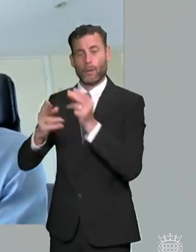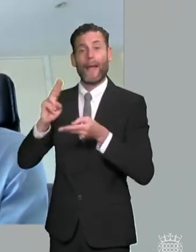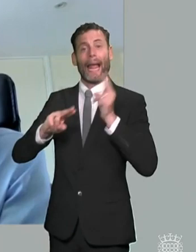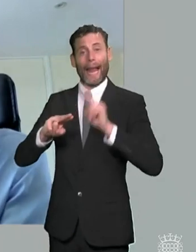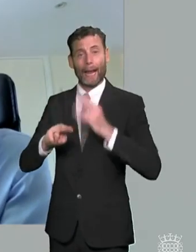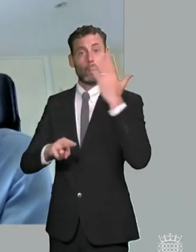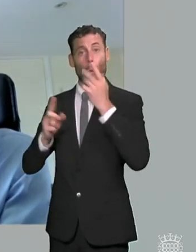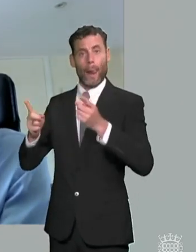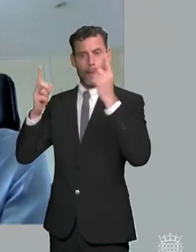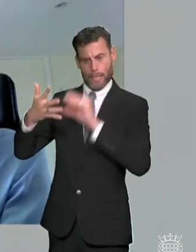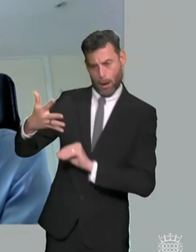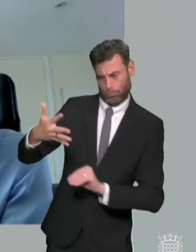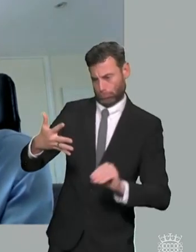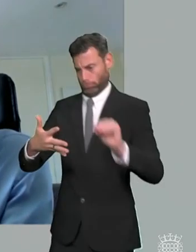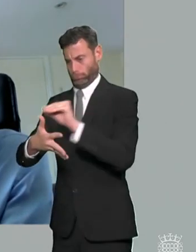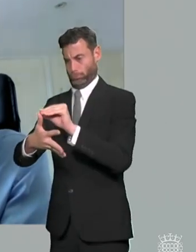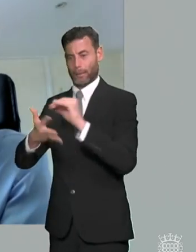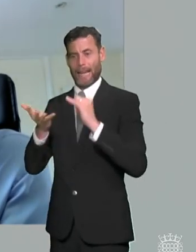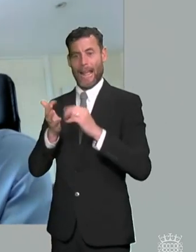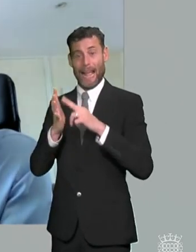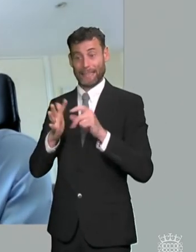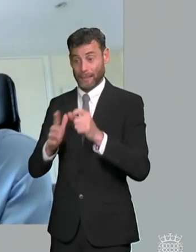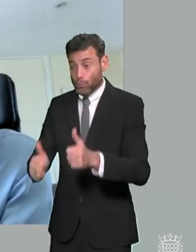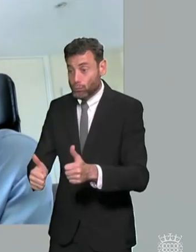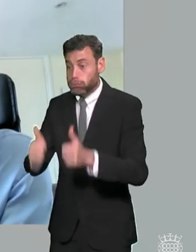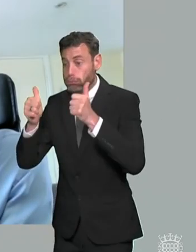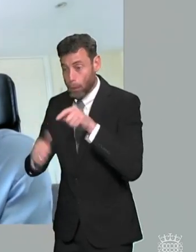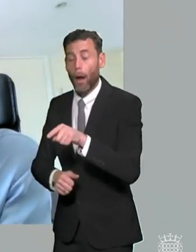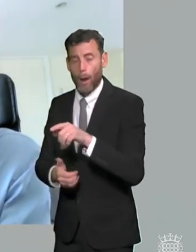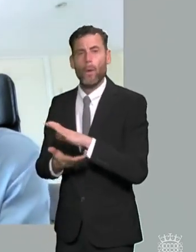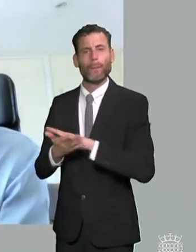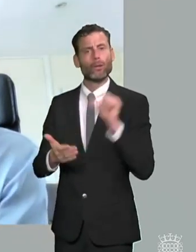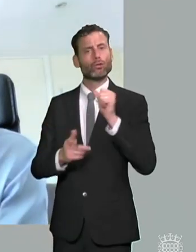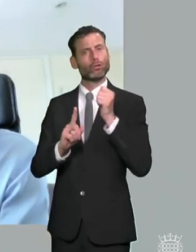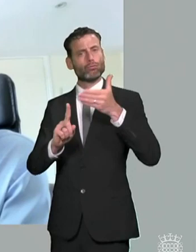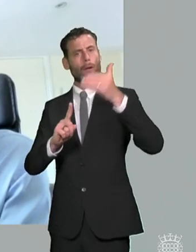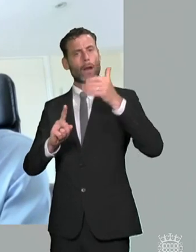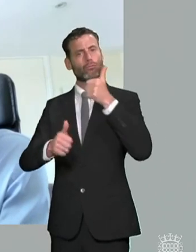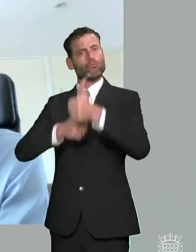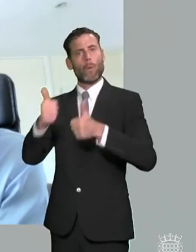attendance and behavior very often it's sc nd children that are challenged in those areas for